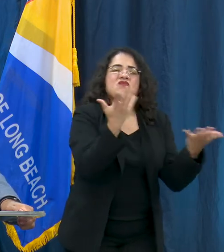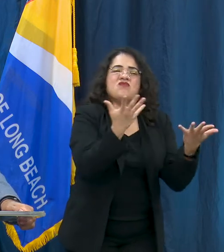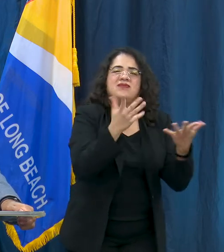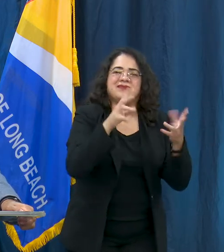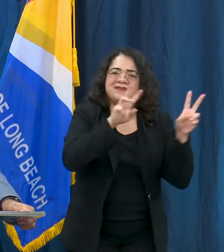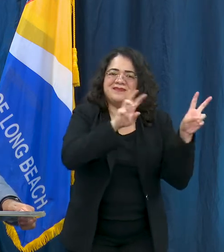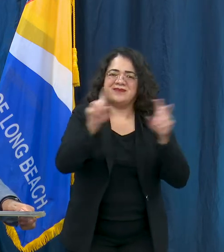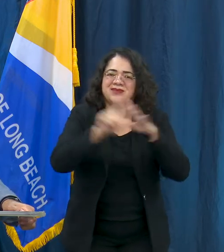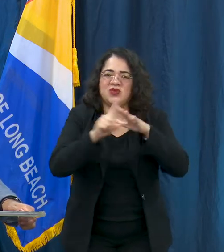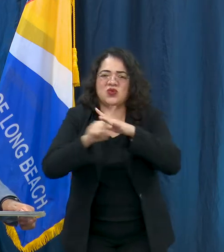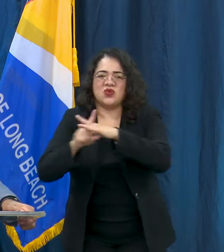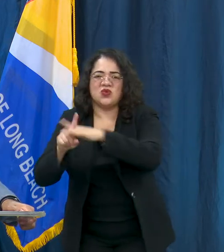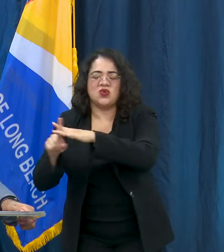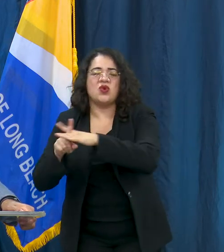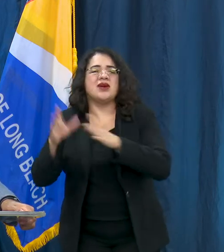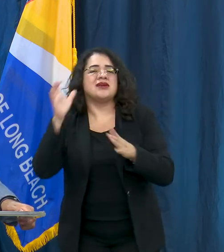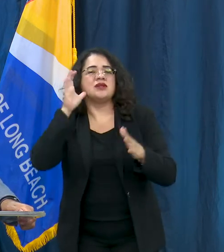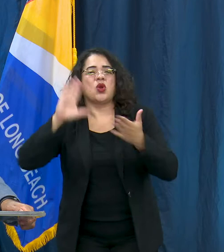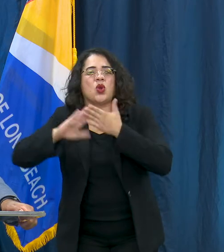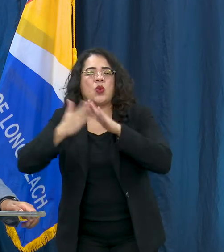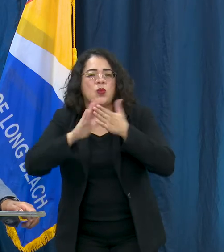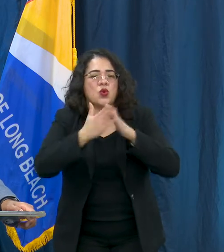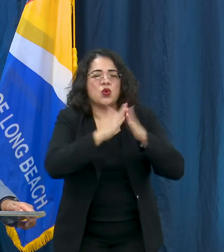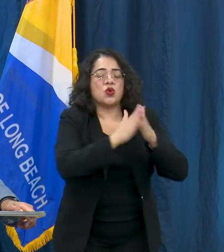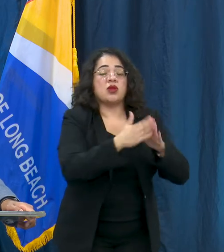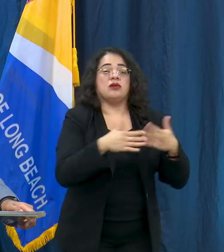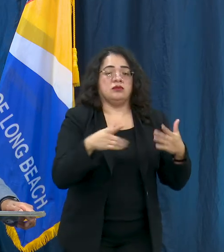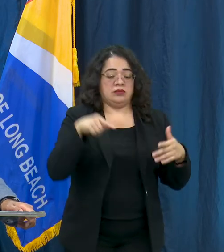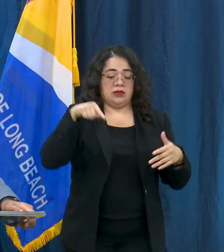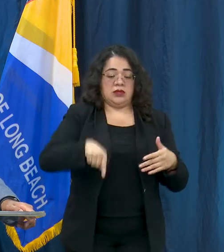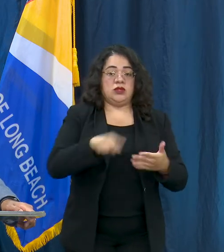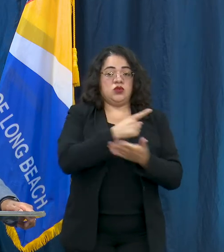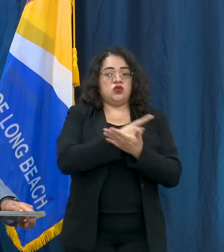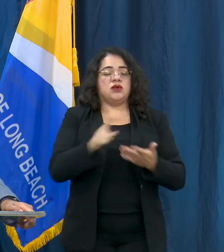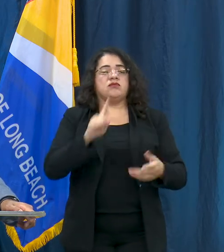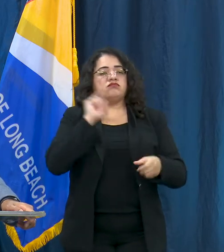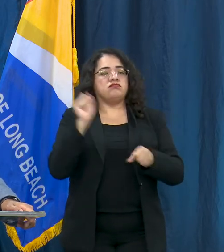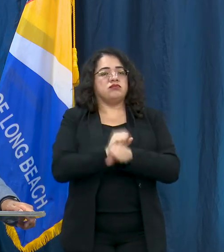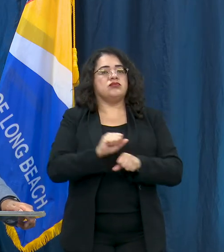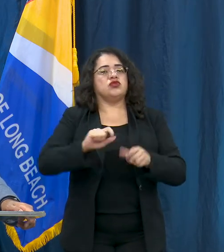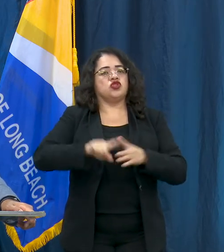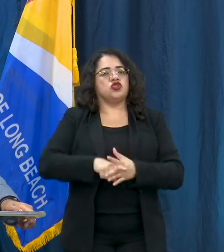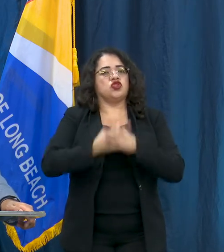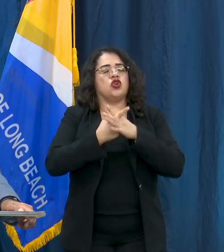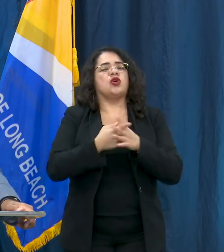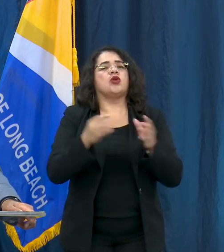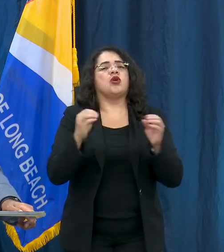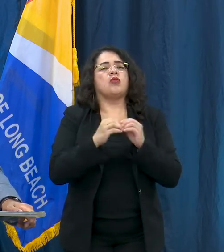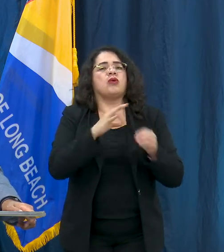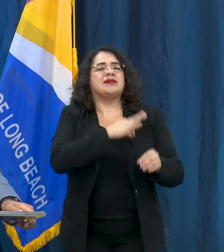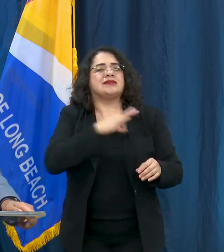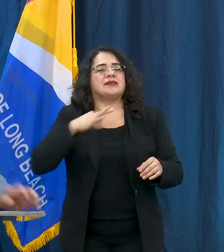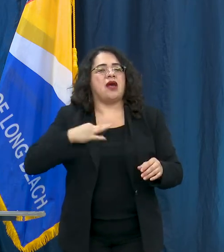That listening process is actually starting this week through a formal process through the staff.